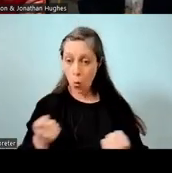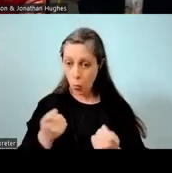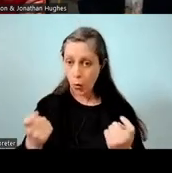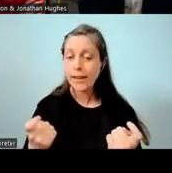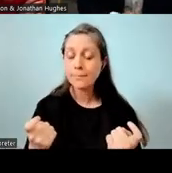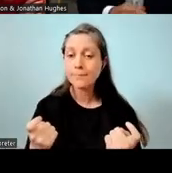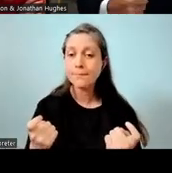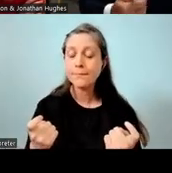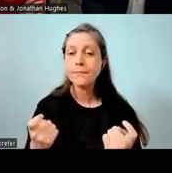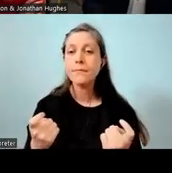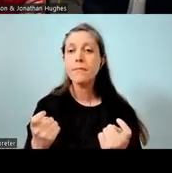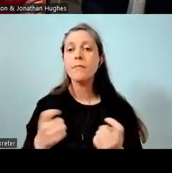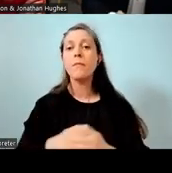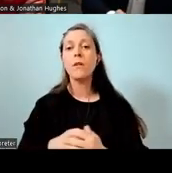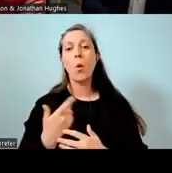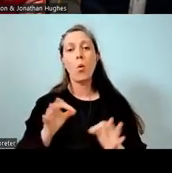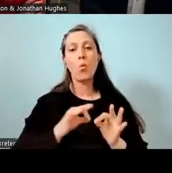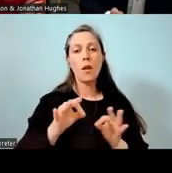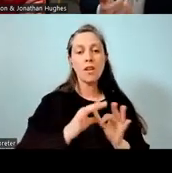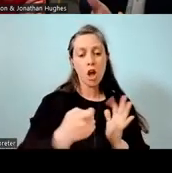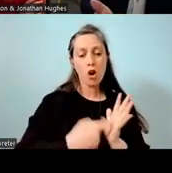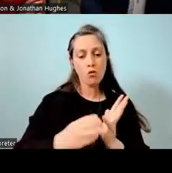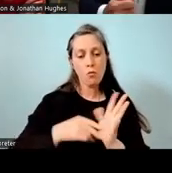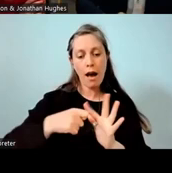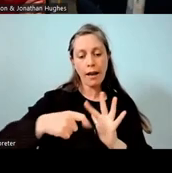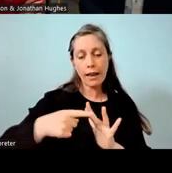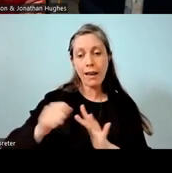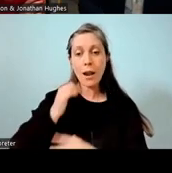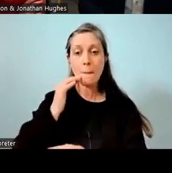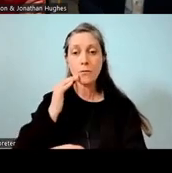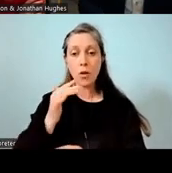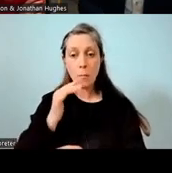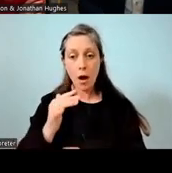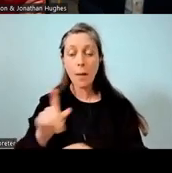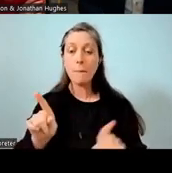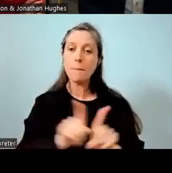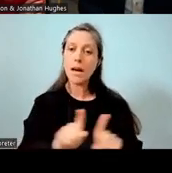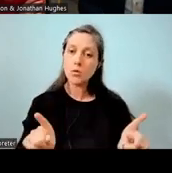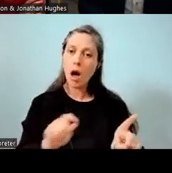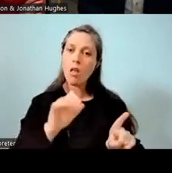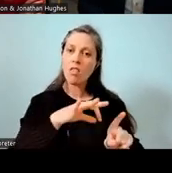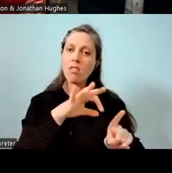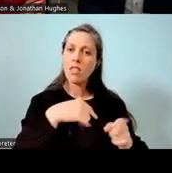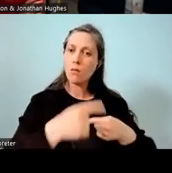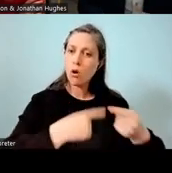We measure both rumaki students obviously in Māori, but we also measure their progress in English as well.